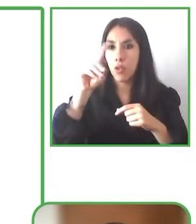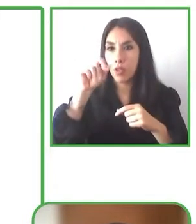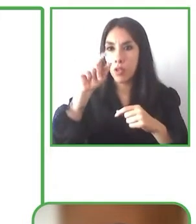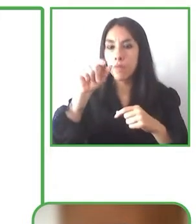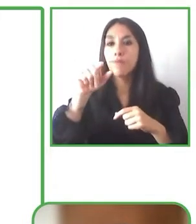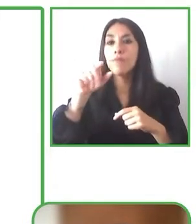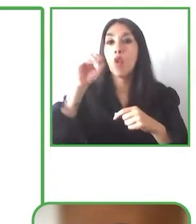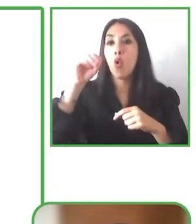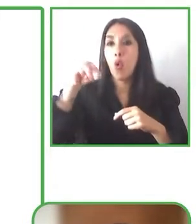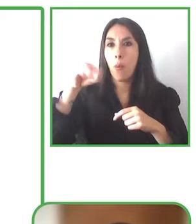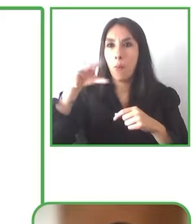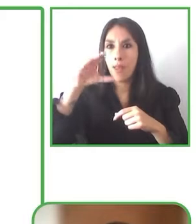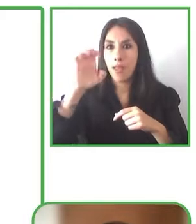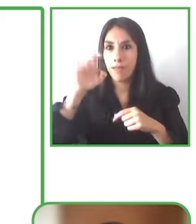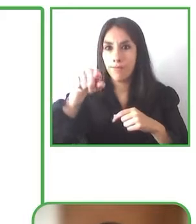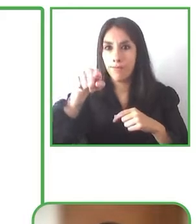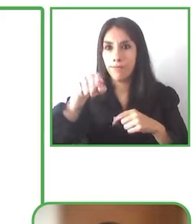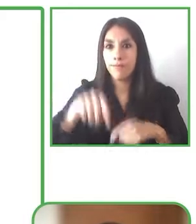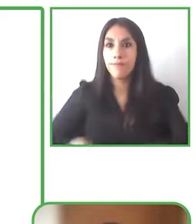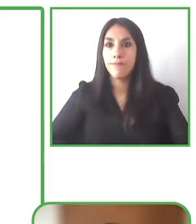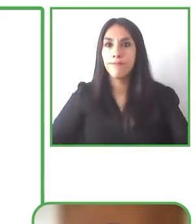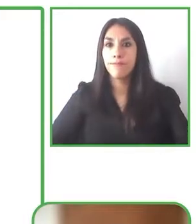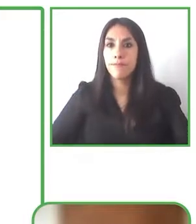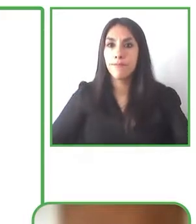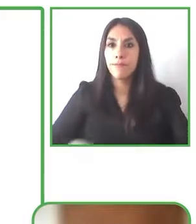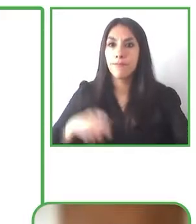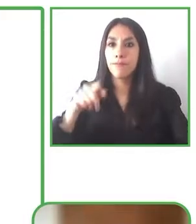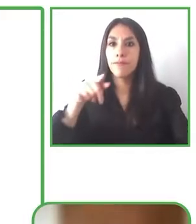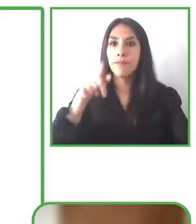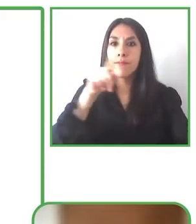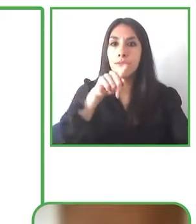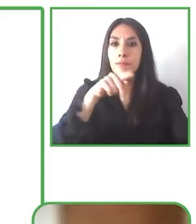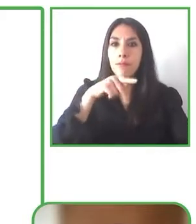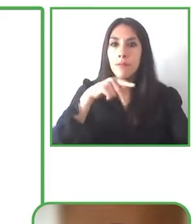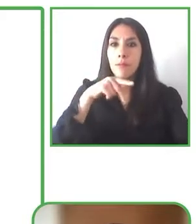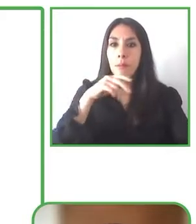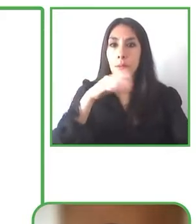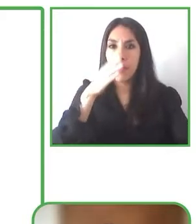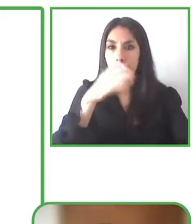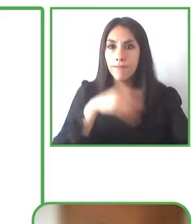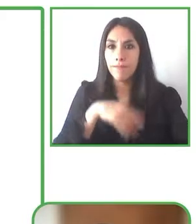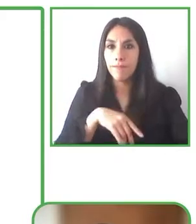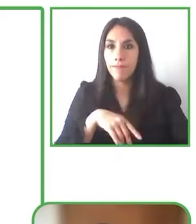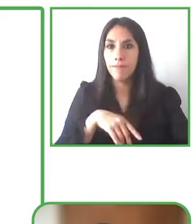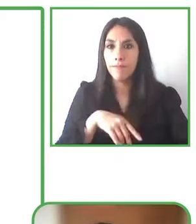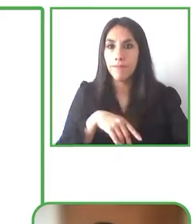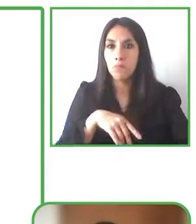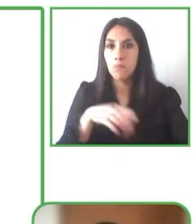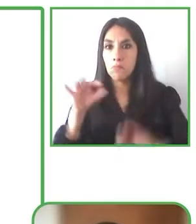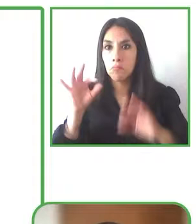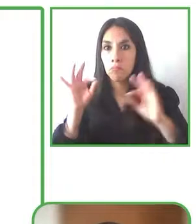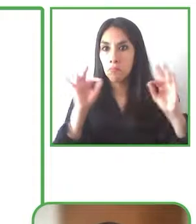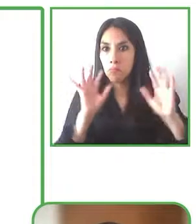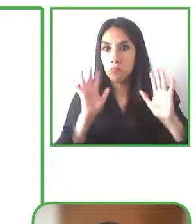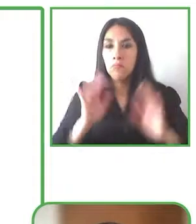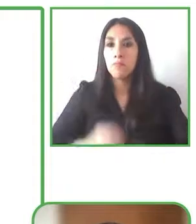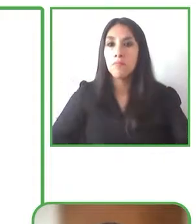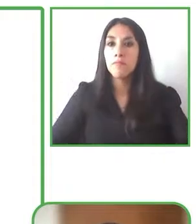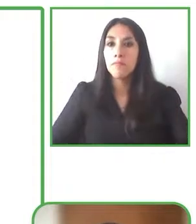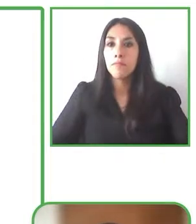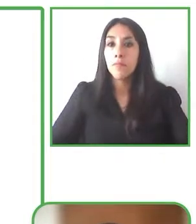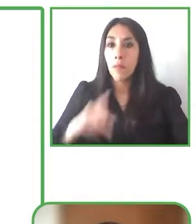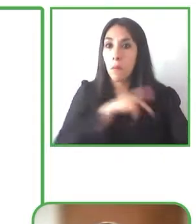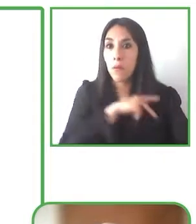CorpArtes is a foundation, a private foundation non-profit foundation and its main objective